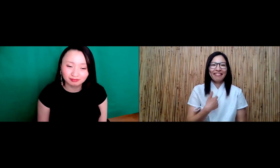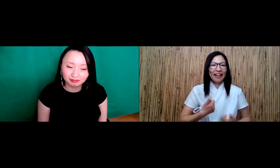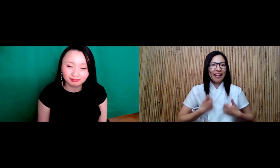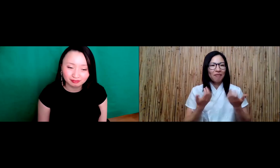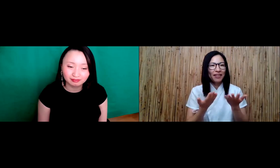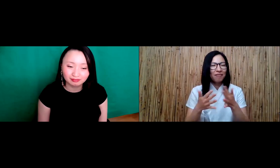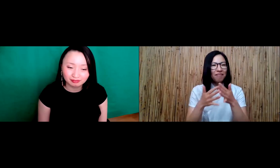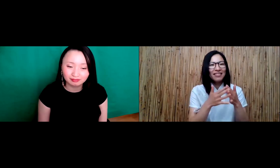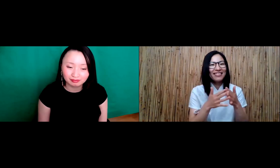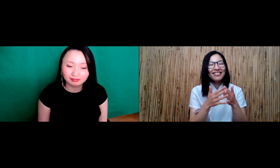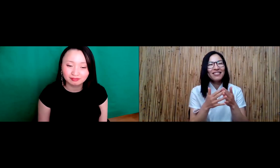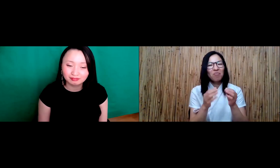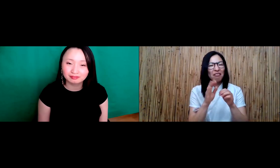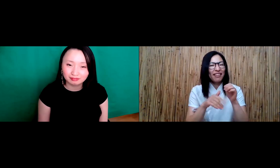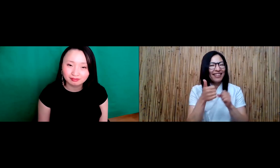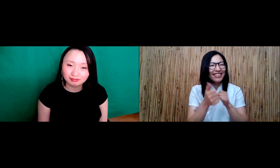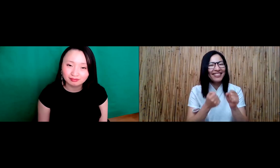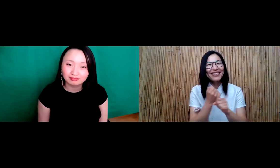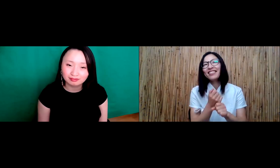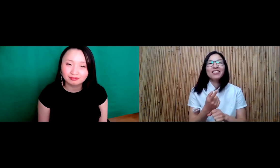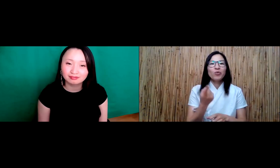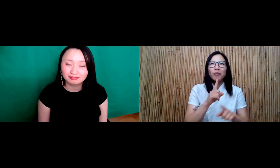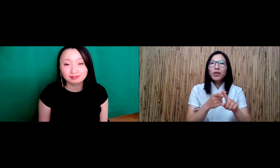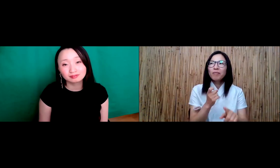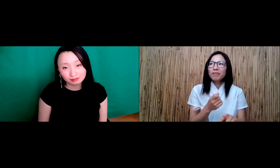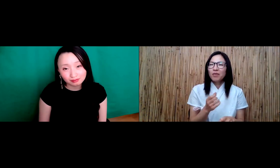I'm from. And I say look here in America for more than